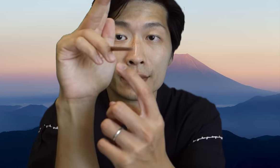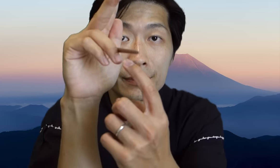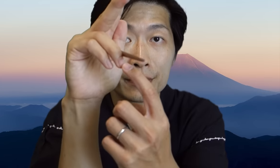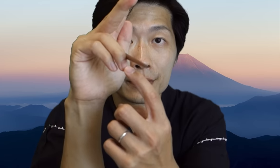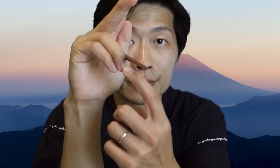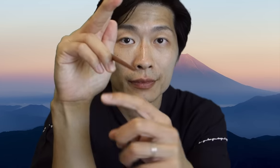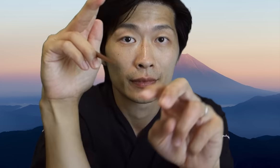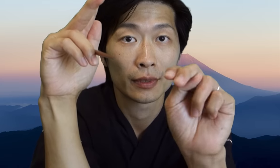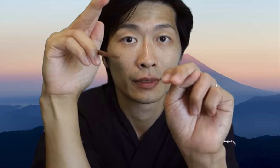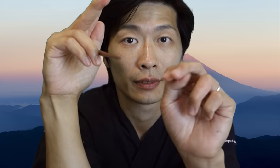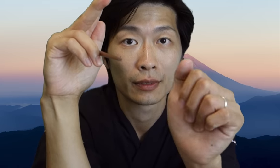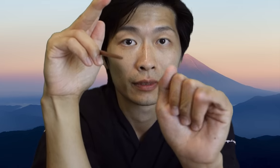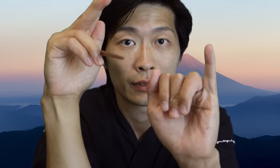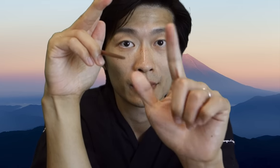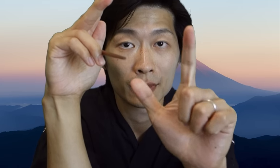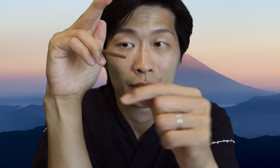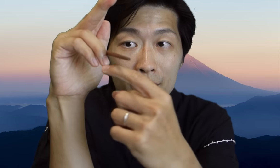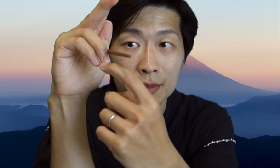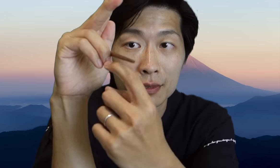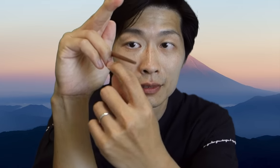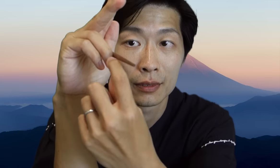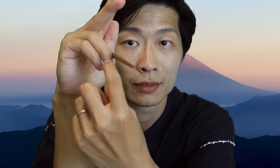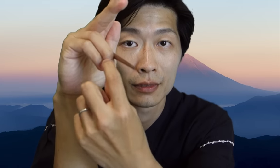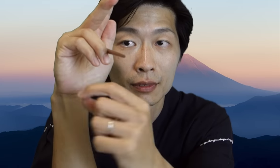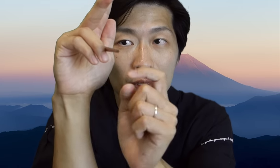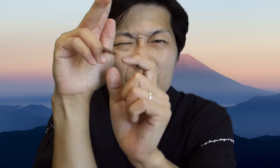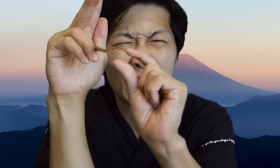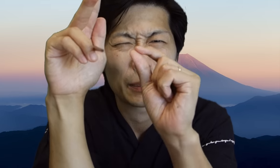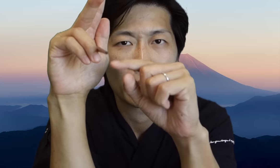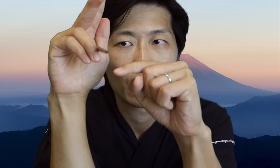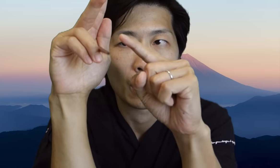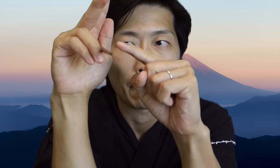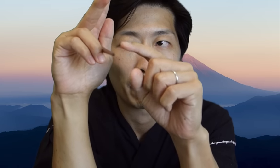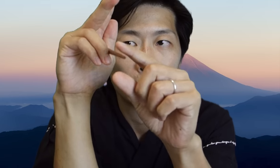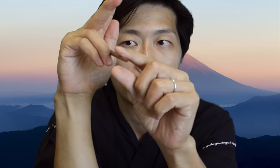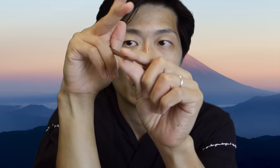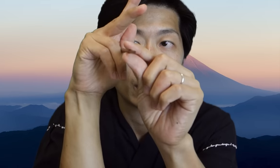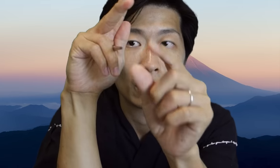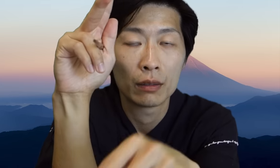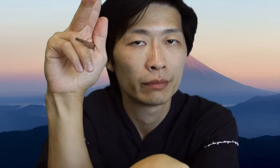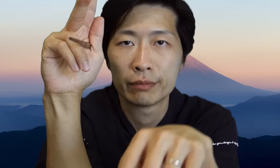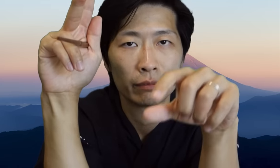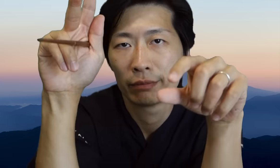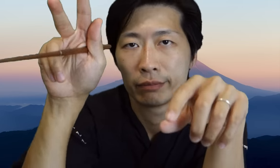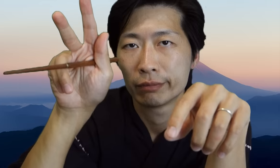they should be positioned. The base chopstick should be just above your nail